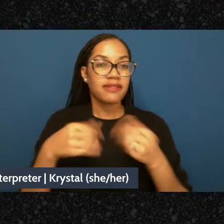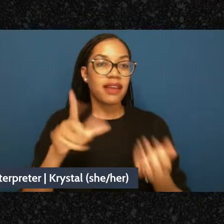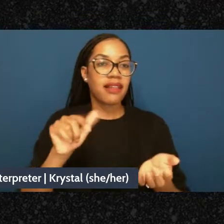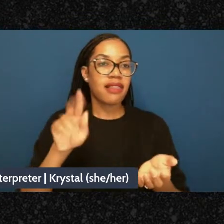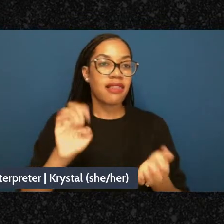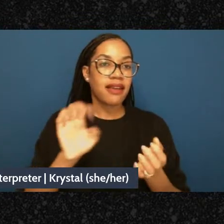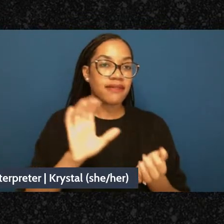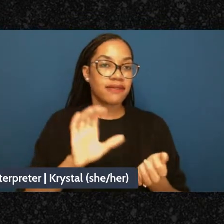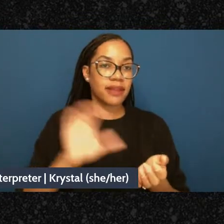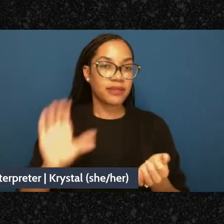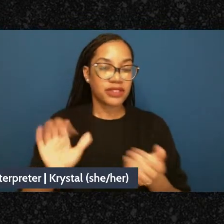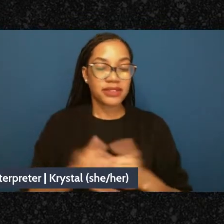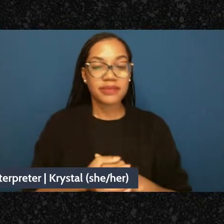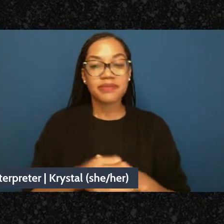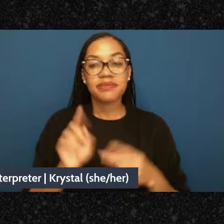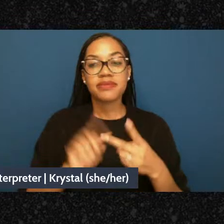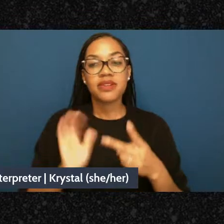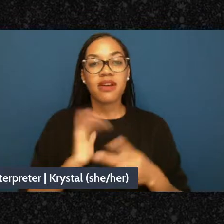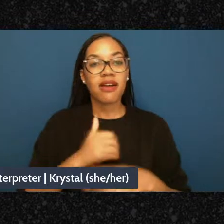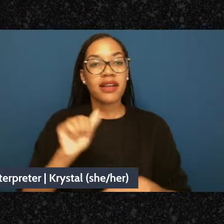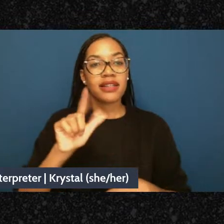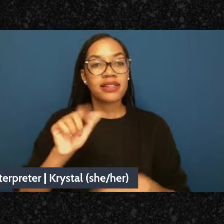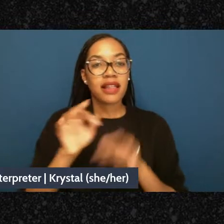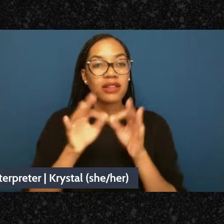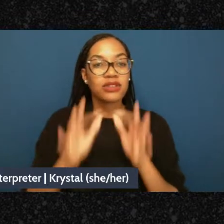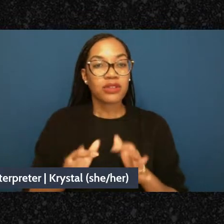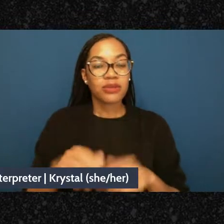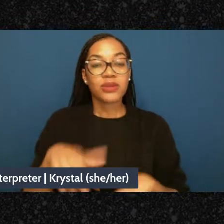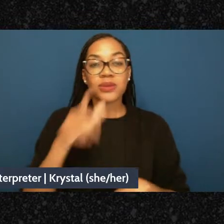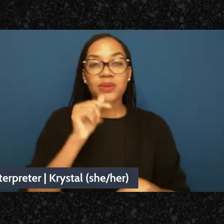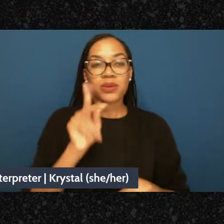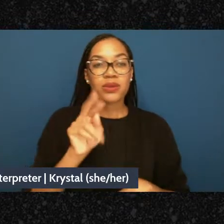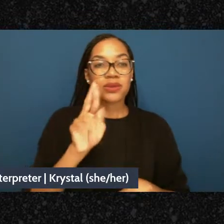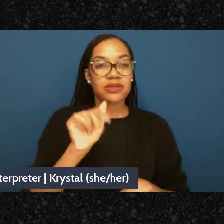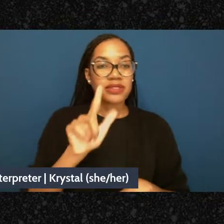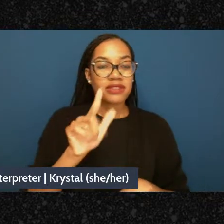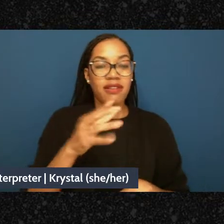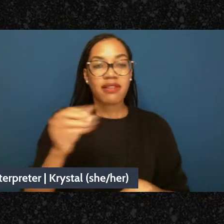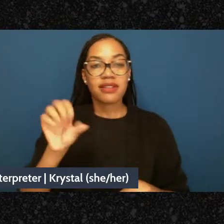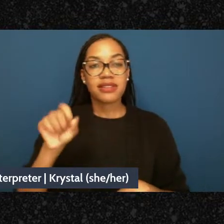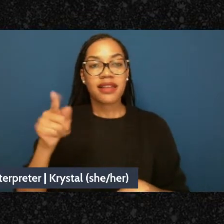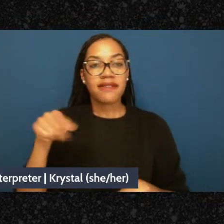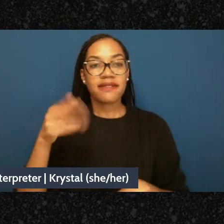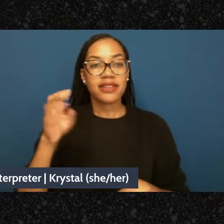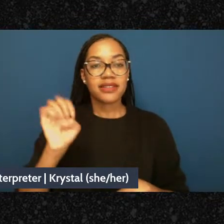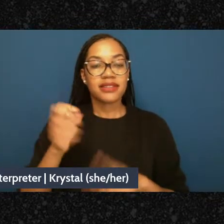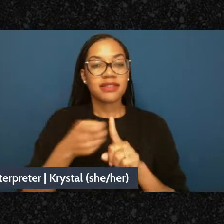to ASL interpreters for tonight's event, Crystal Butler and Stephanie Chao from Cocoa Language